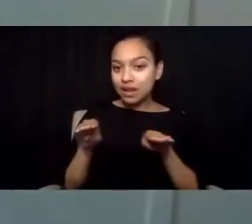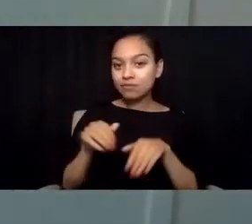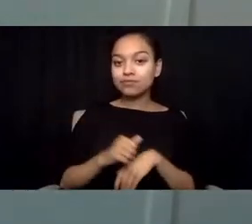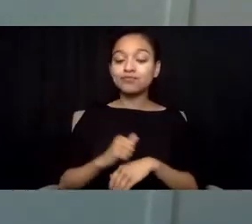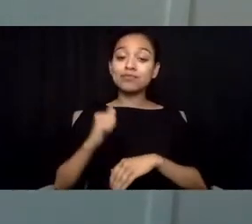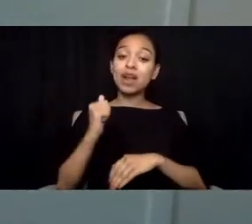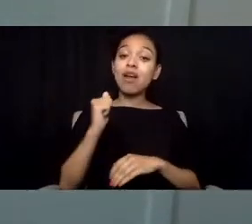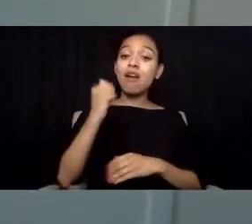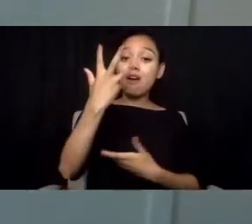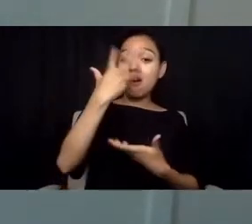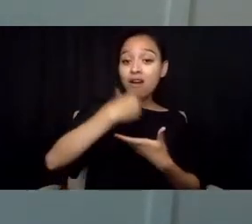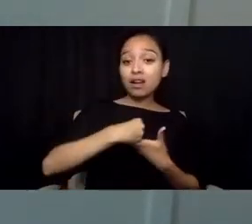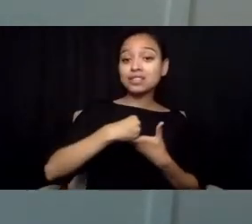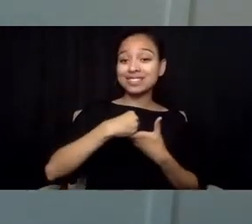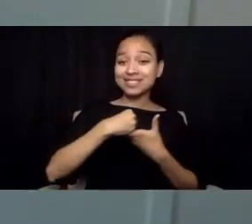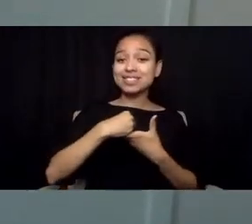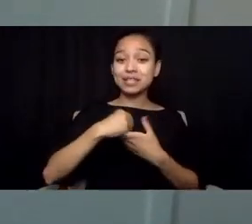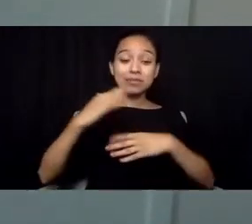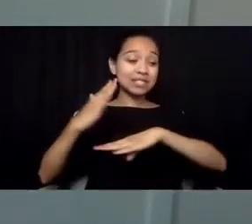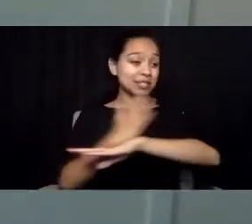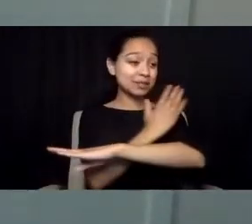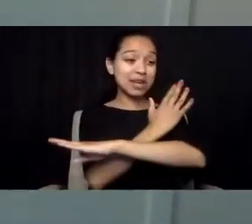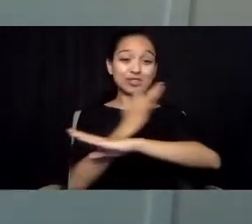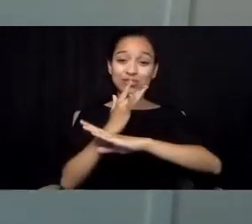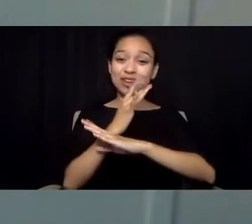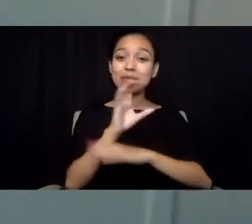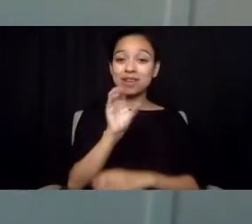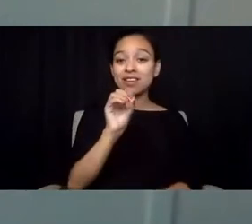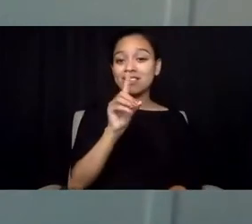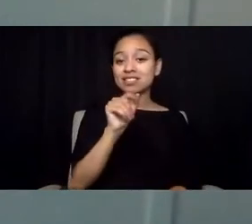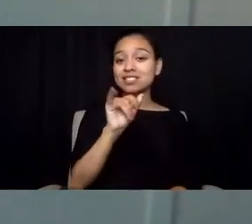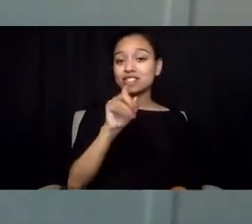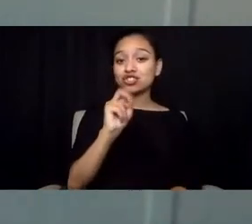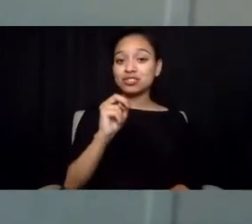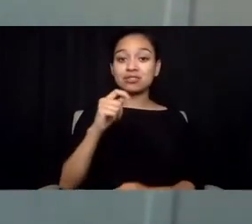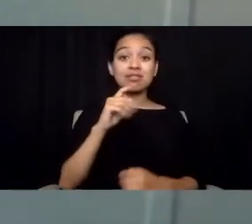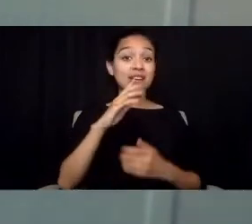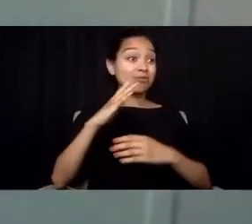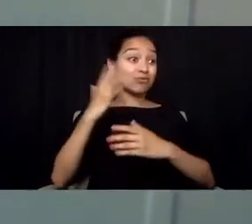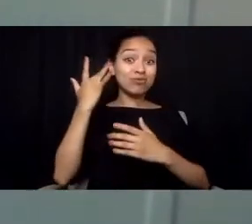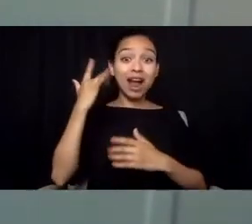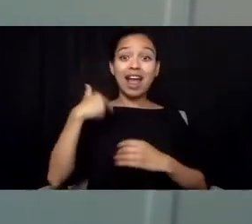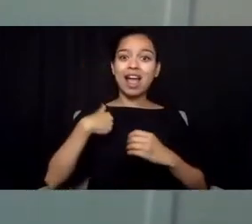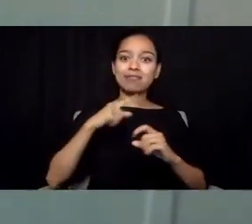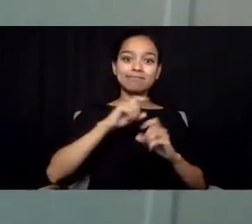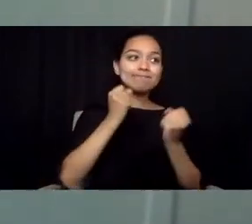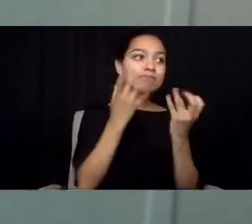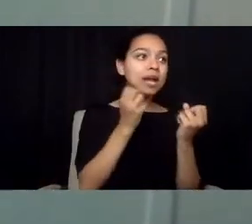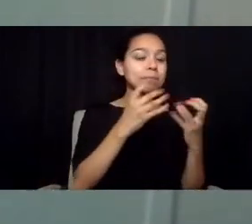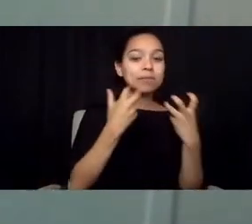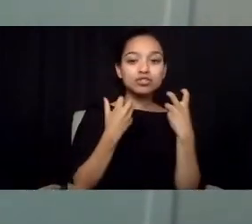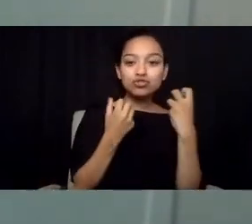due to the wide range of strengths, abilities, and challenges each autistic person faces,